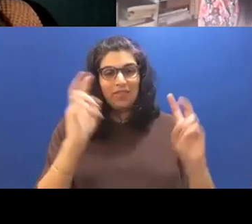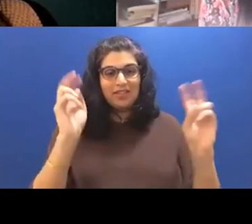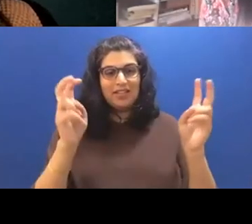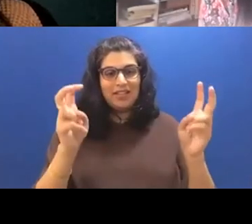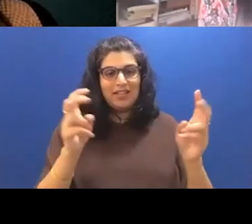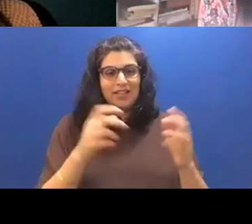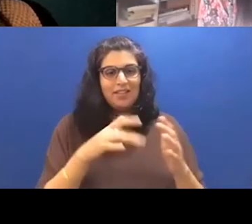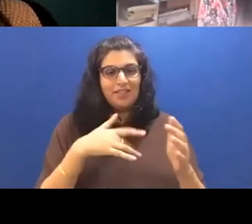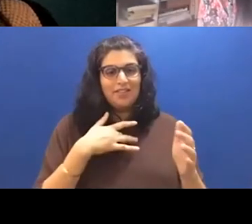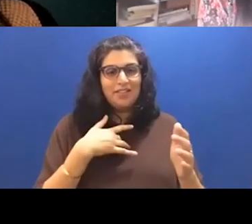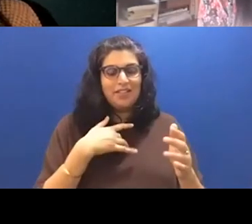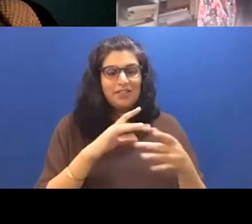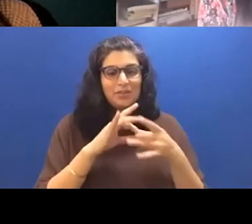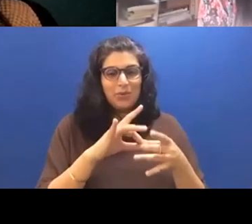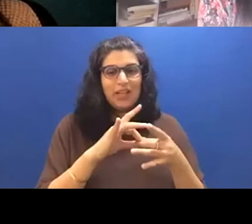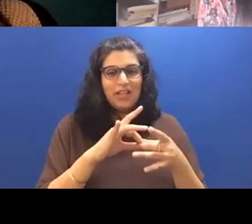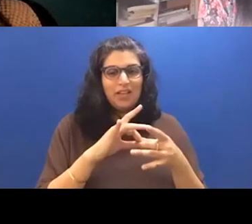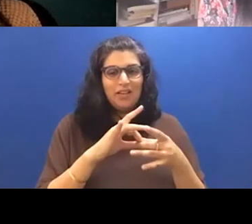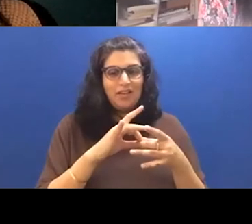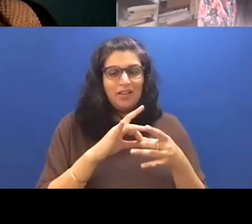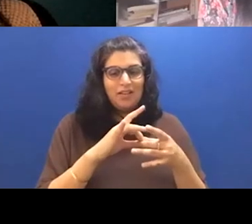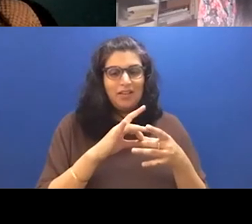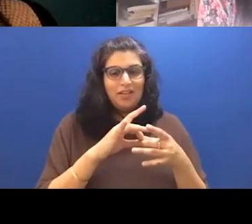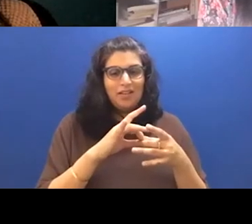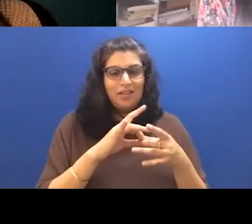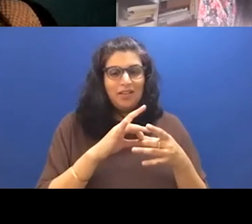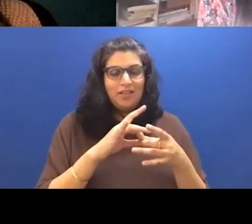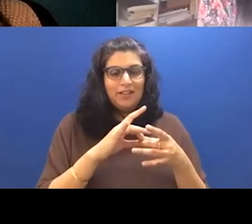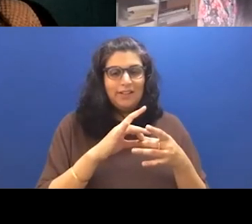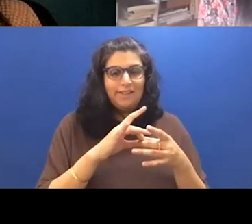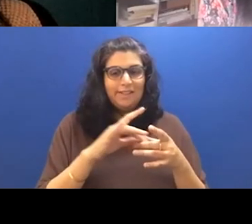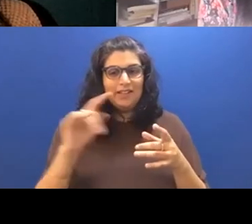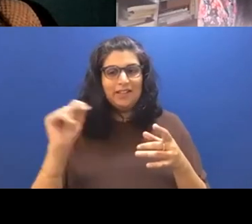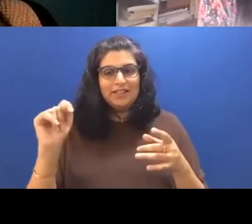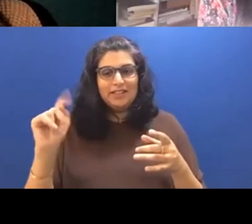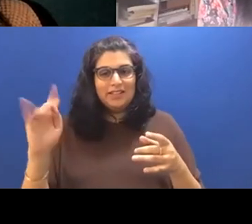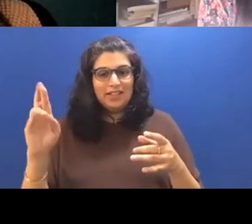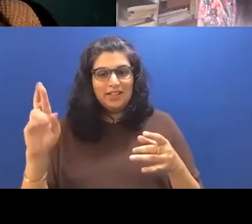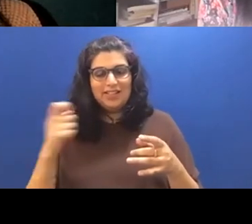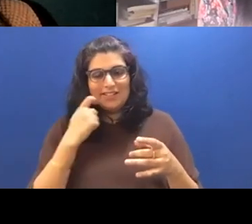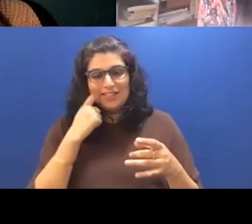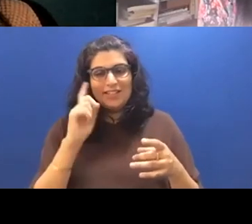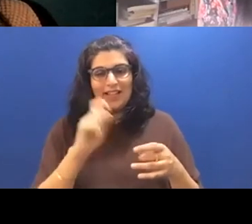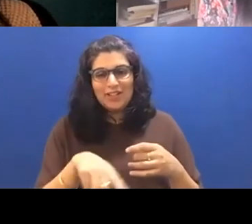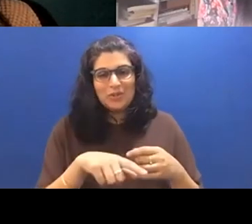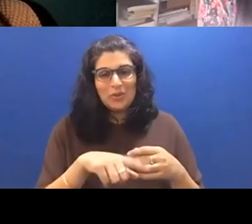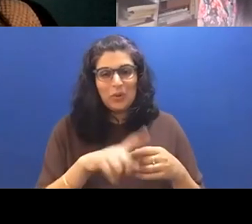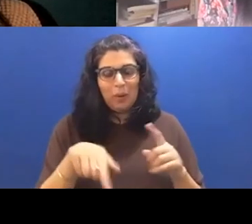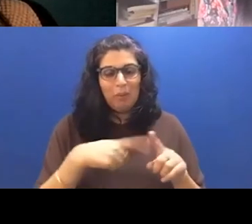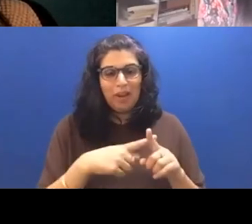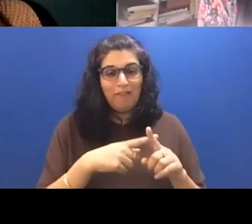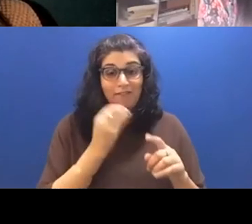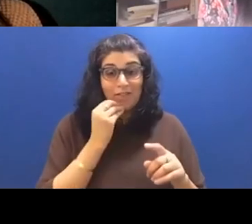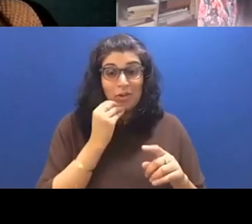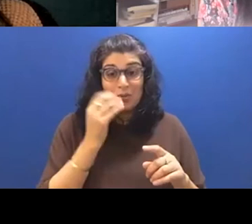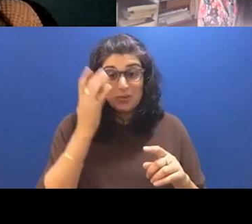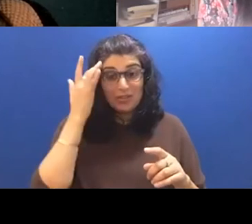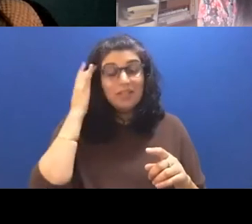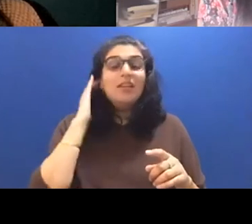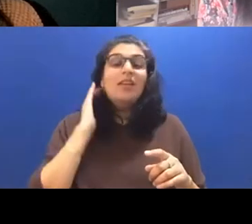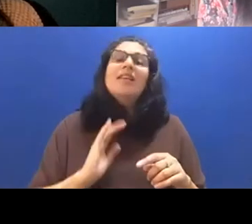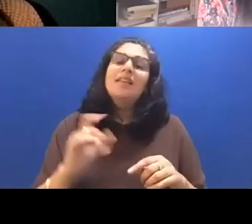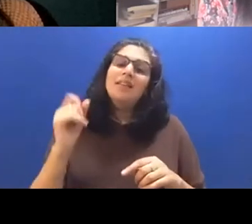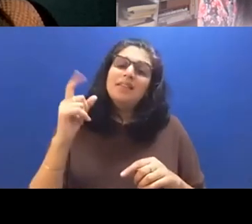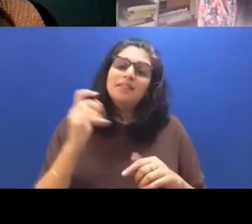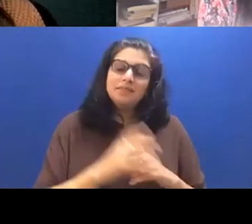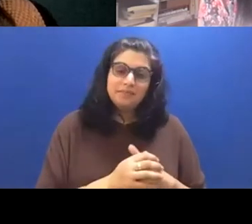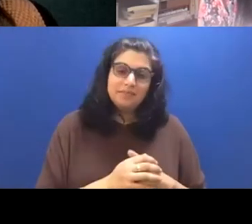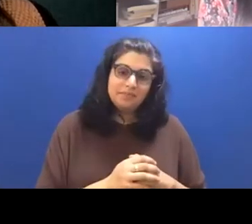feels very related to this question that Kira just added or asked to you about food because